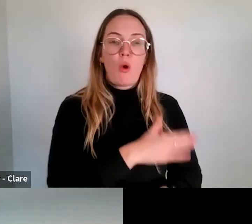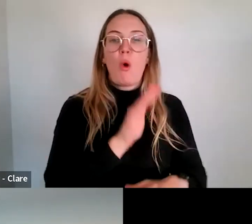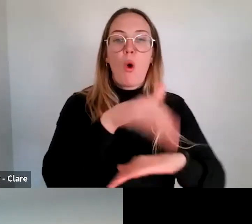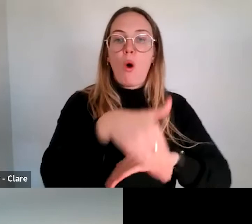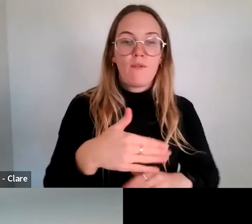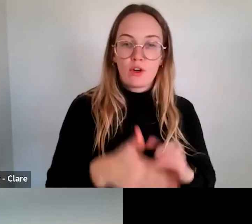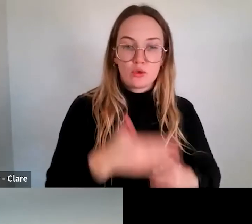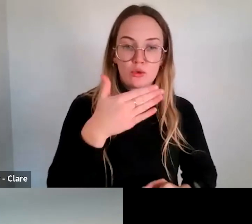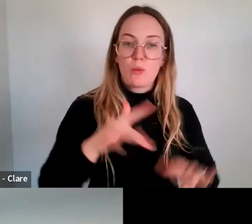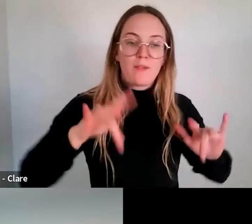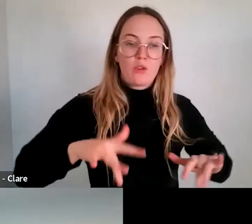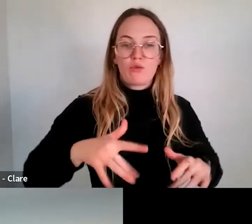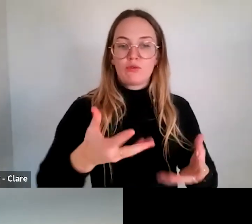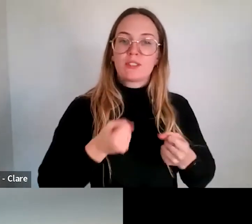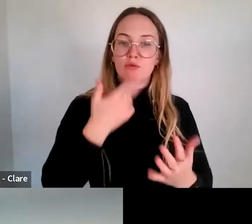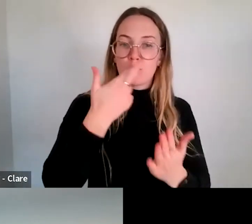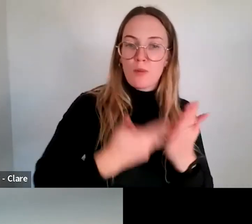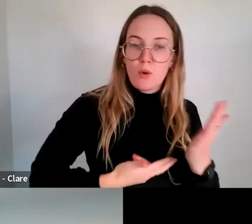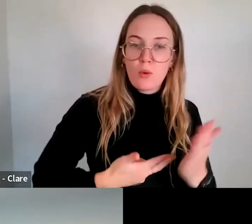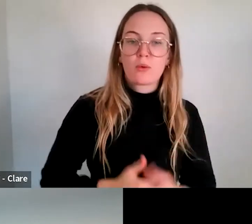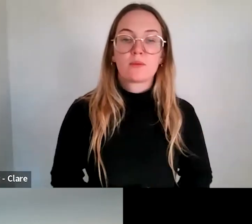And we haven't received a report from you yet. So absolutely fine